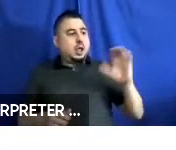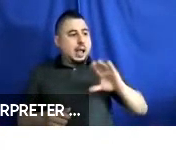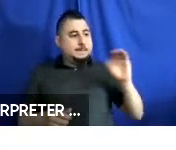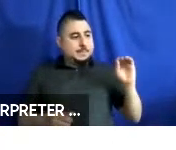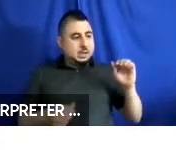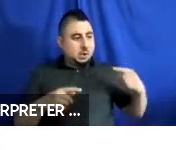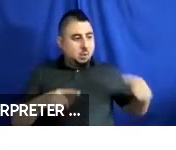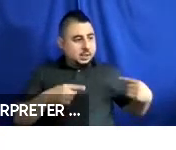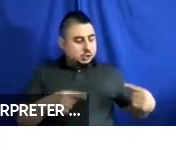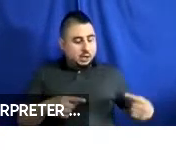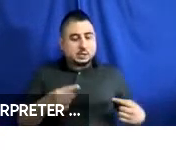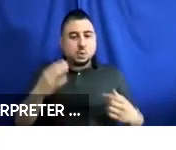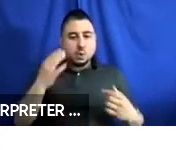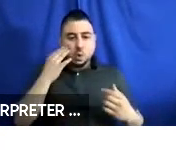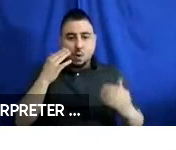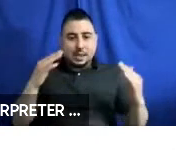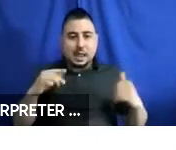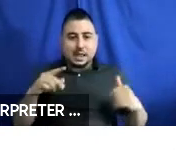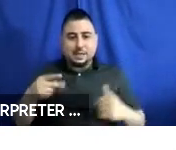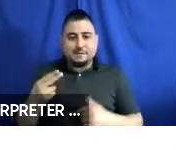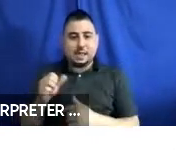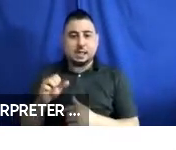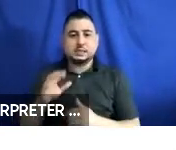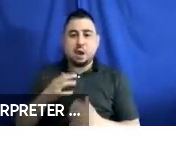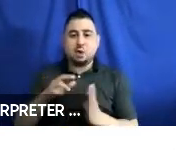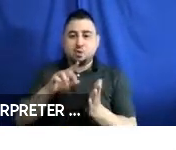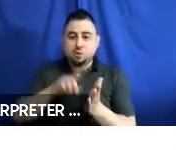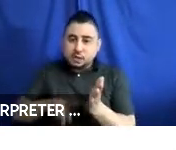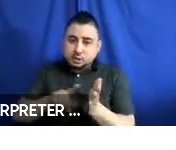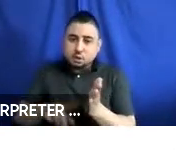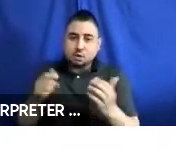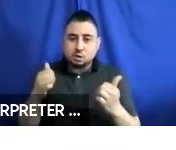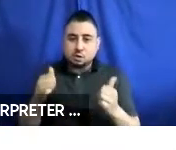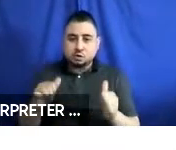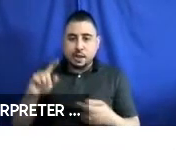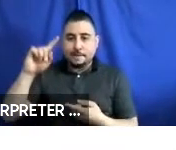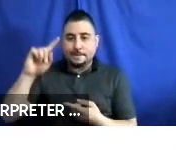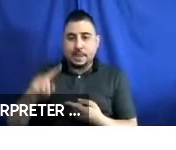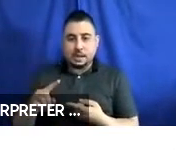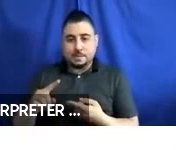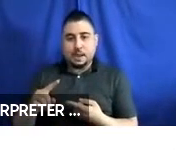And we know that the next phase of our research, we are going to try and minimize the size